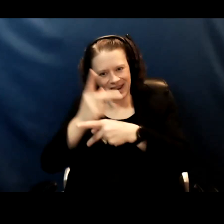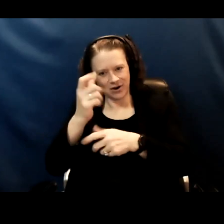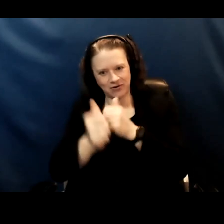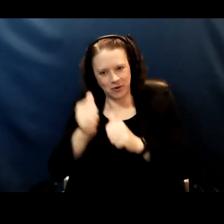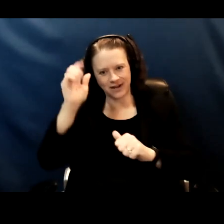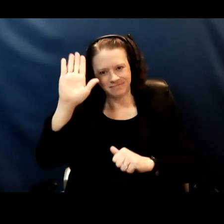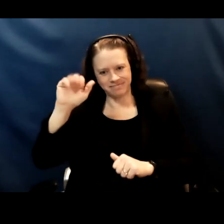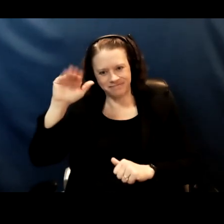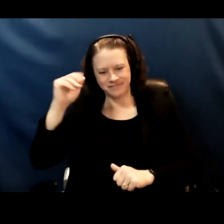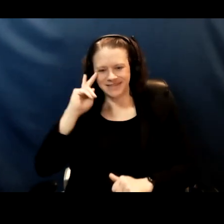See you later.